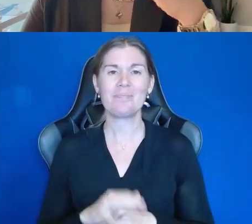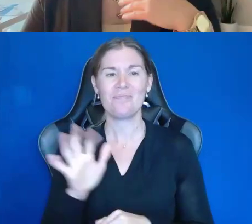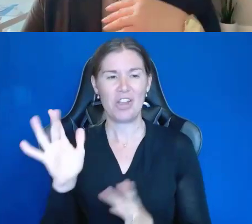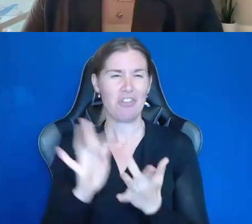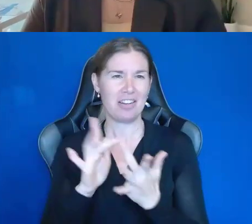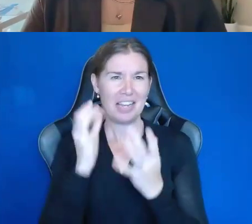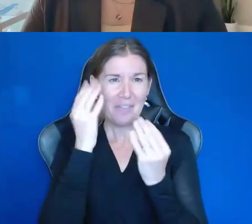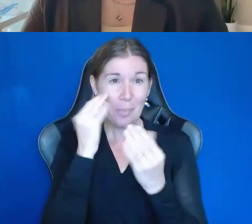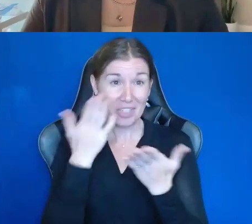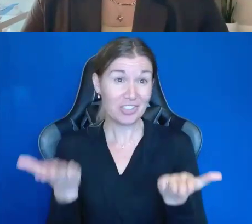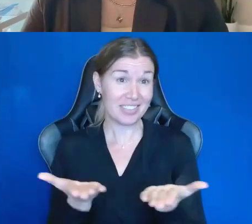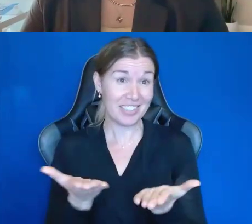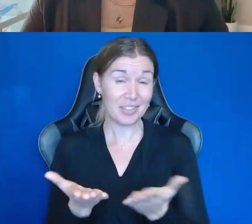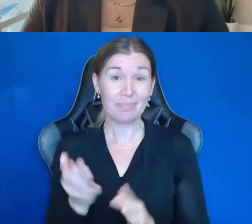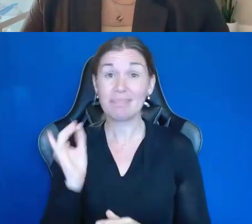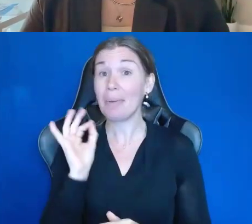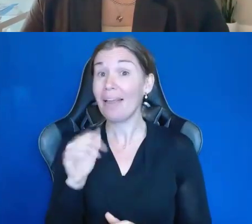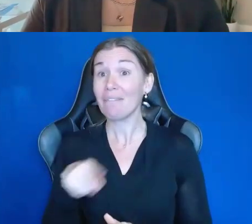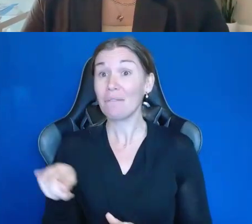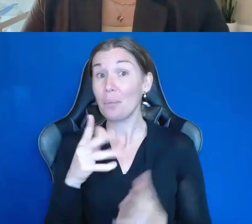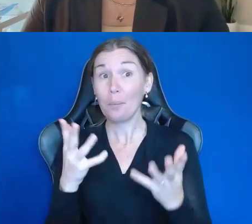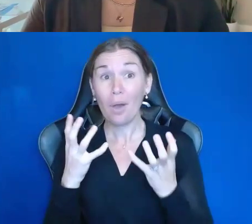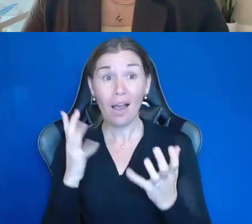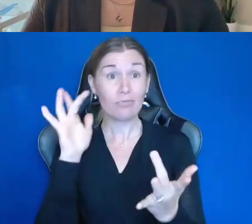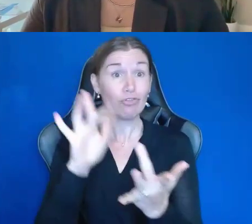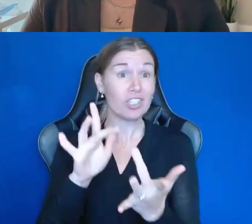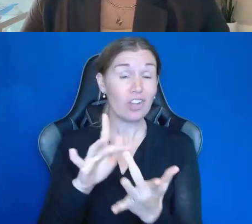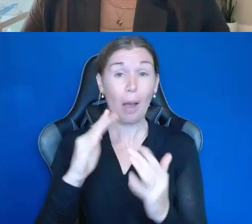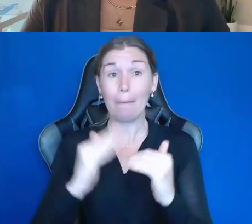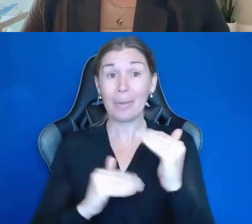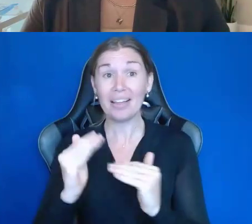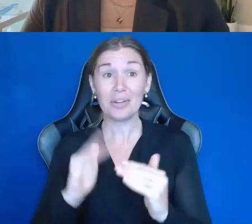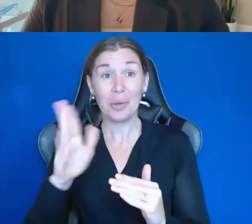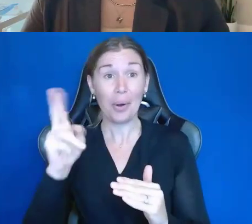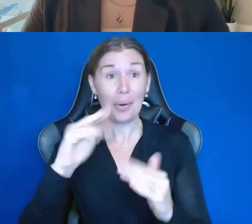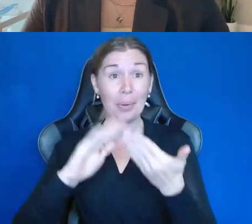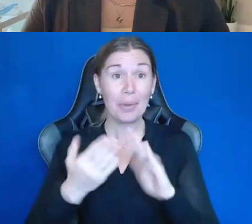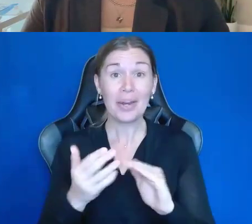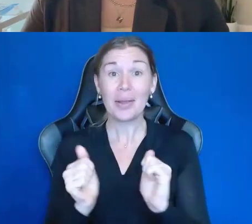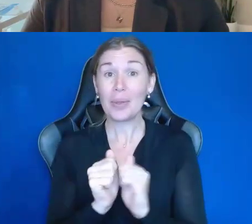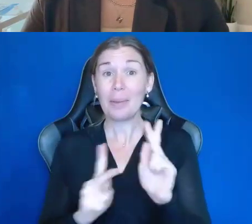So, if you are wanting to reach out and build your own communities with people who just